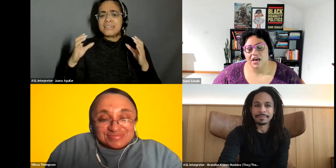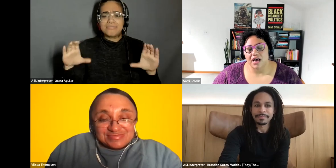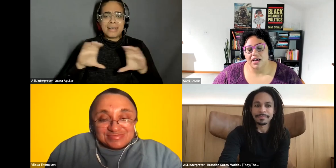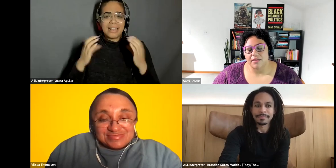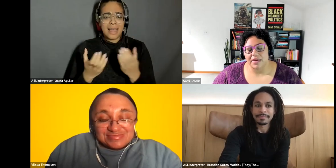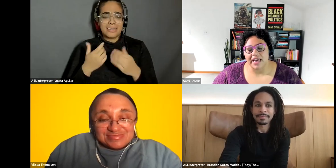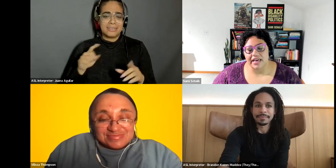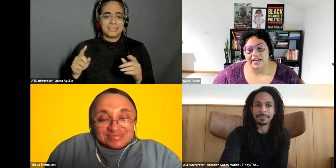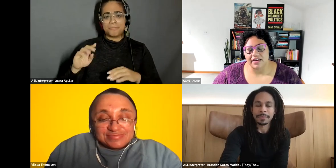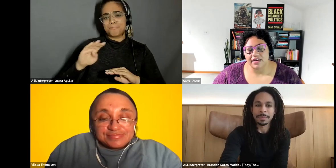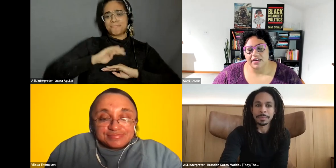Sami Schalk: and I had